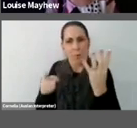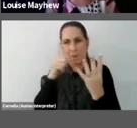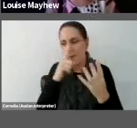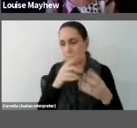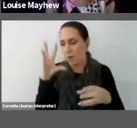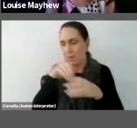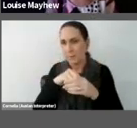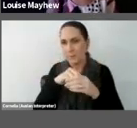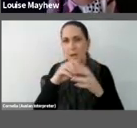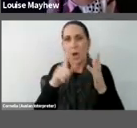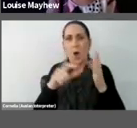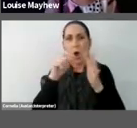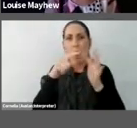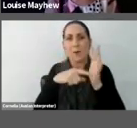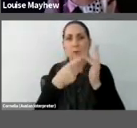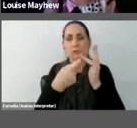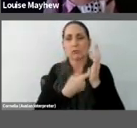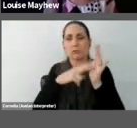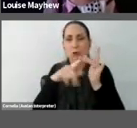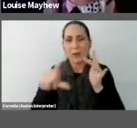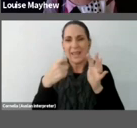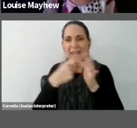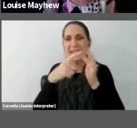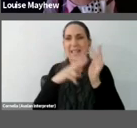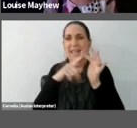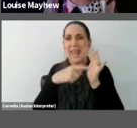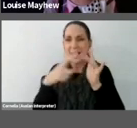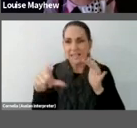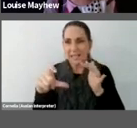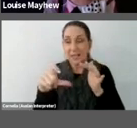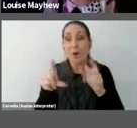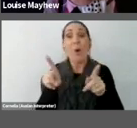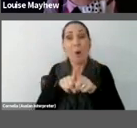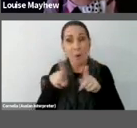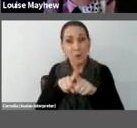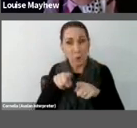Optronic Kinetics which also included a Figure, some of you might know her back